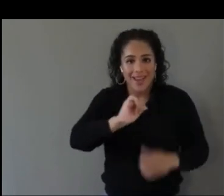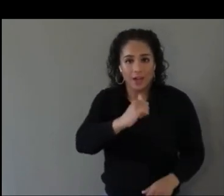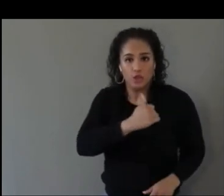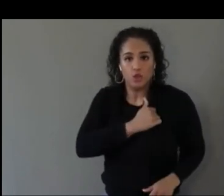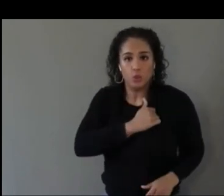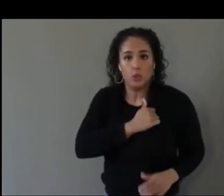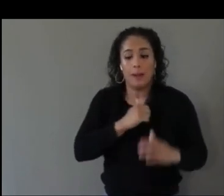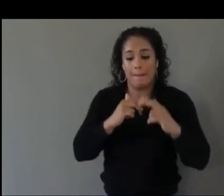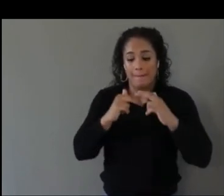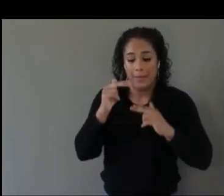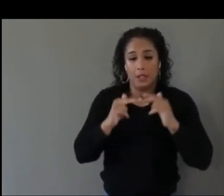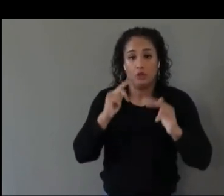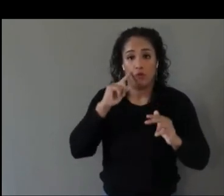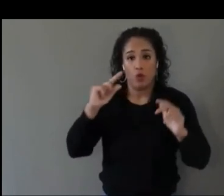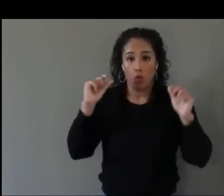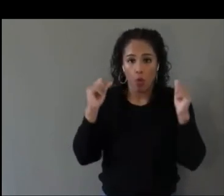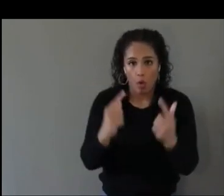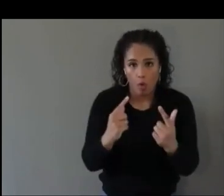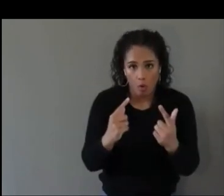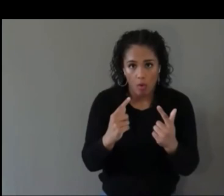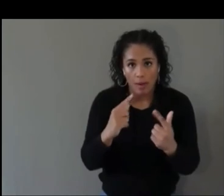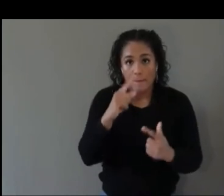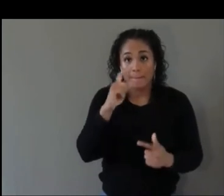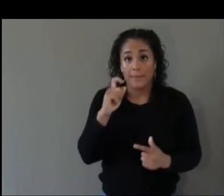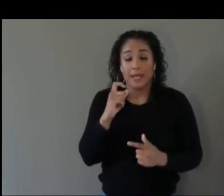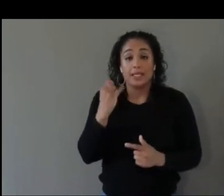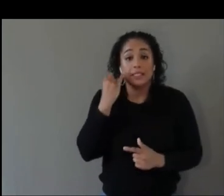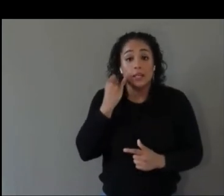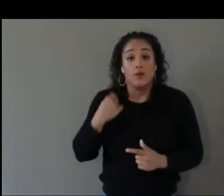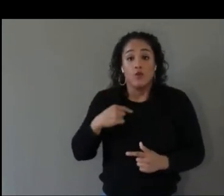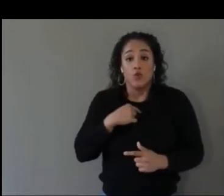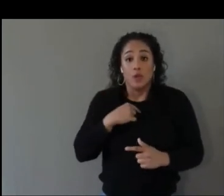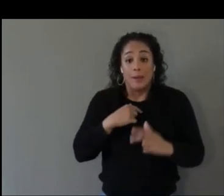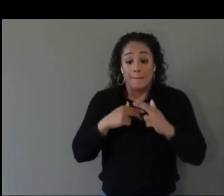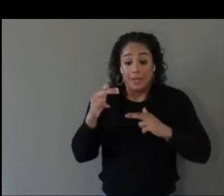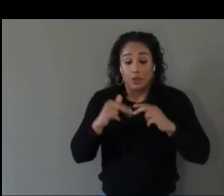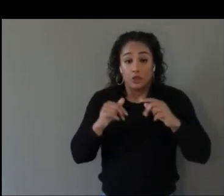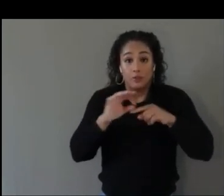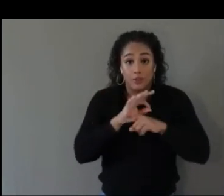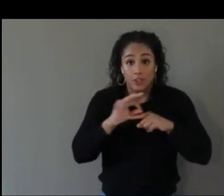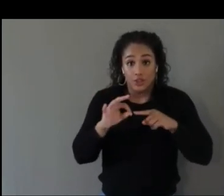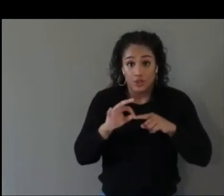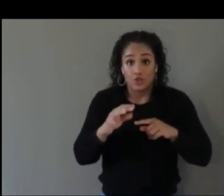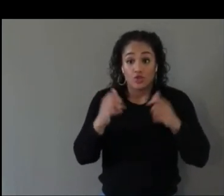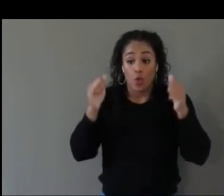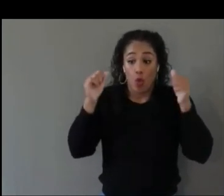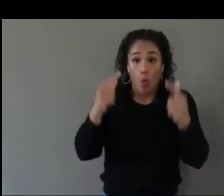Whenever we build features, that benefits all, everyone wins.